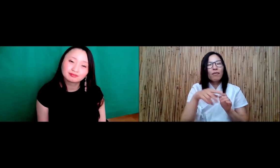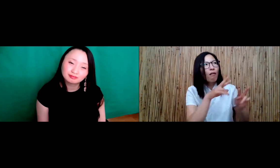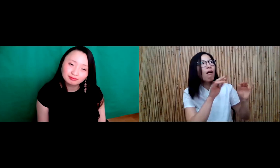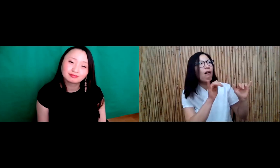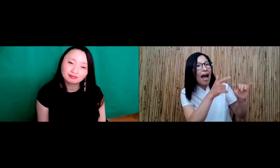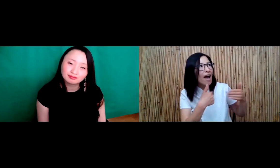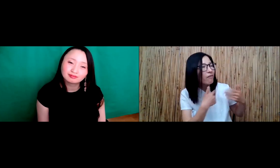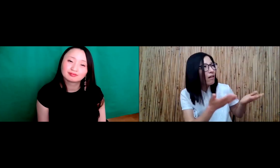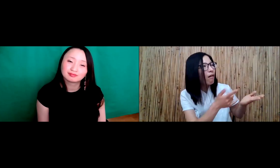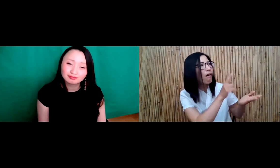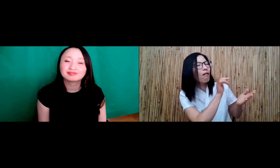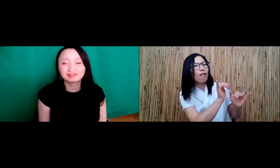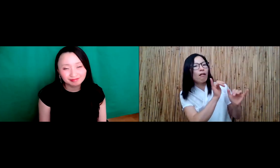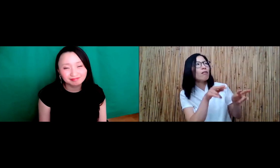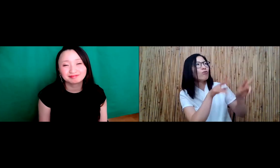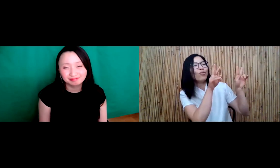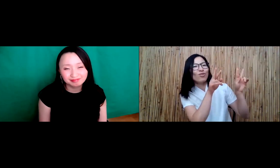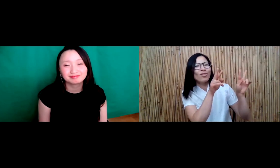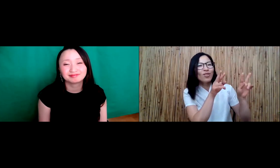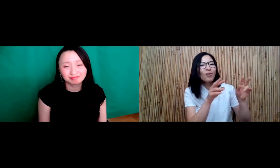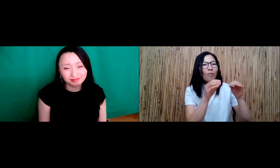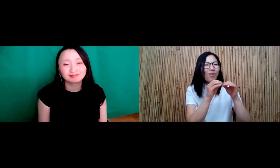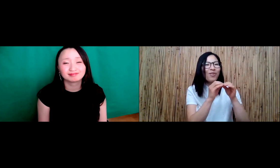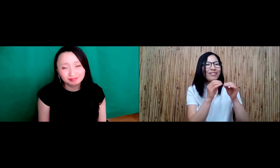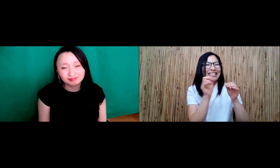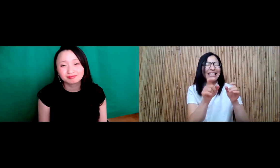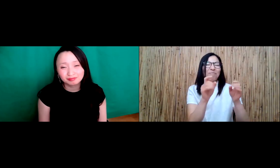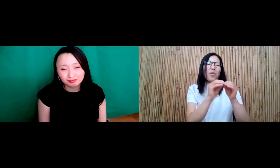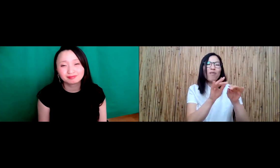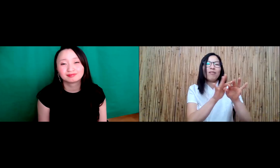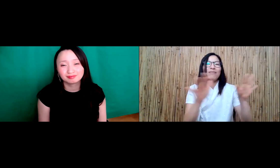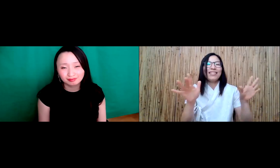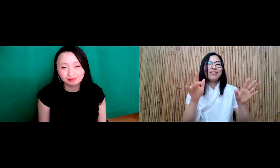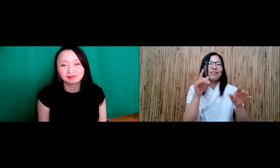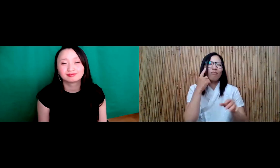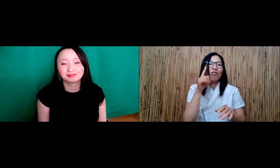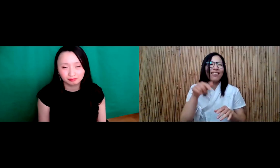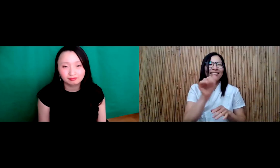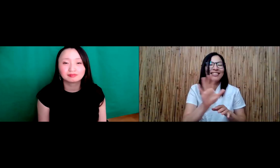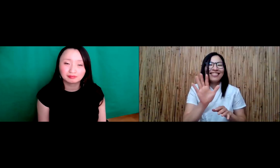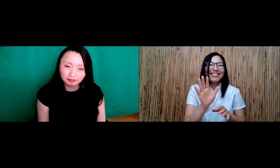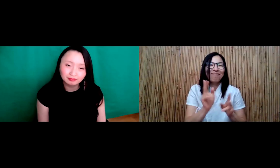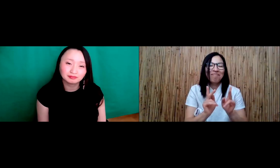about representation, and how, you know, we should be sharing that and having more visibility